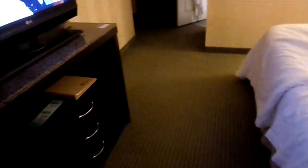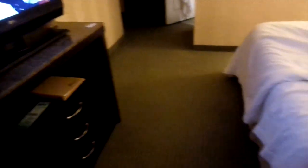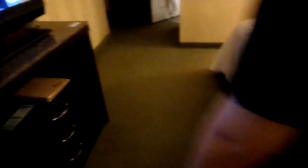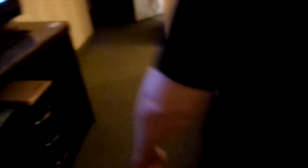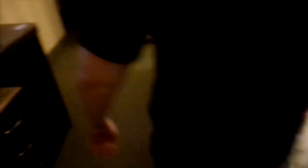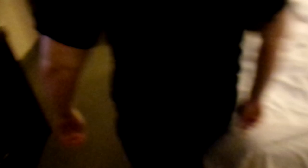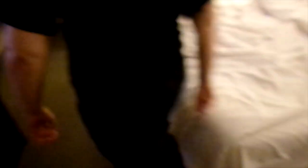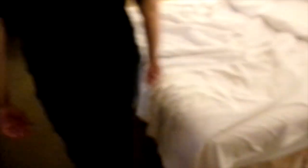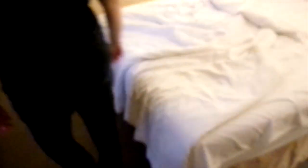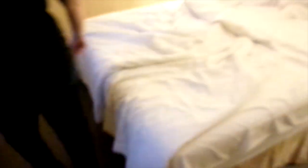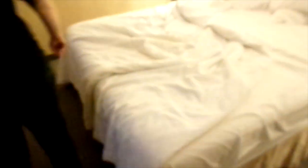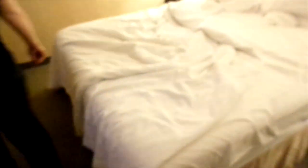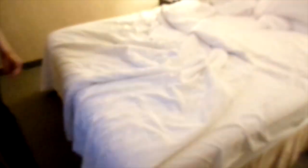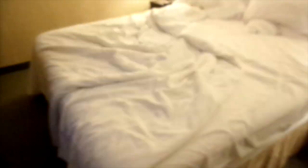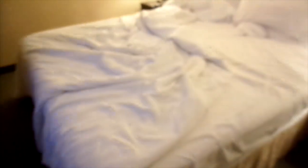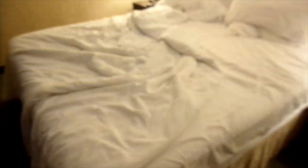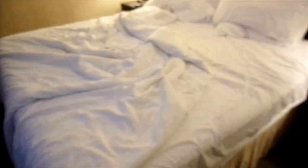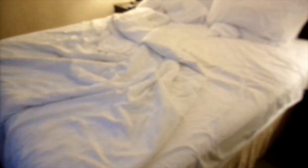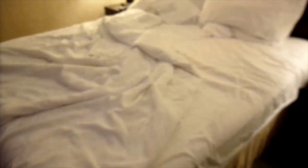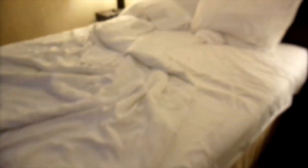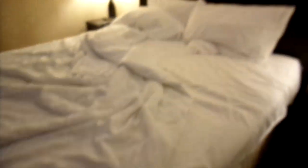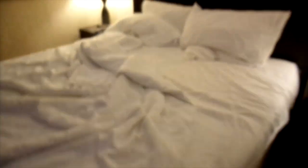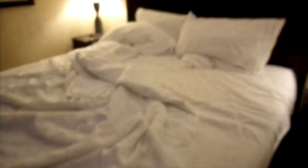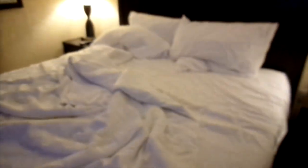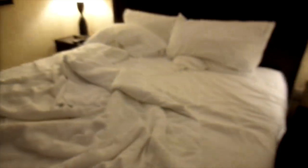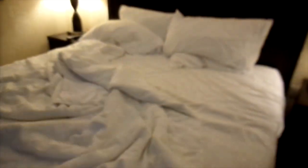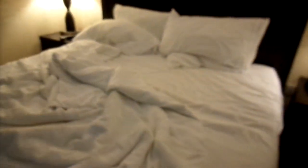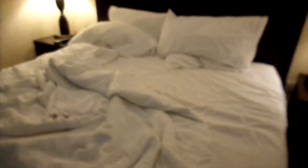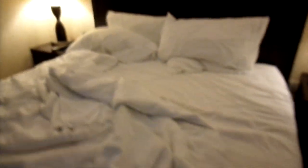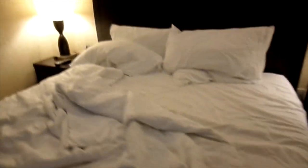Bed